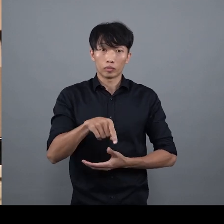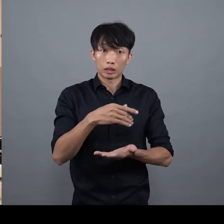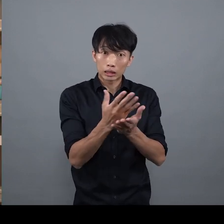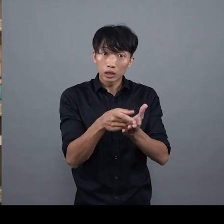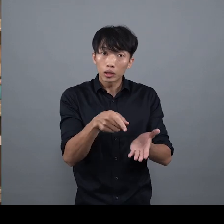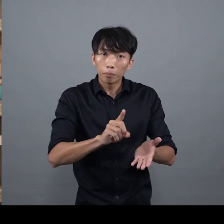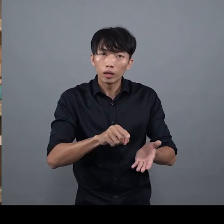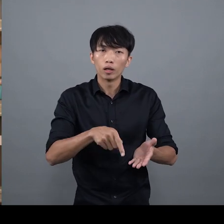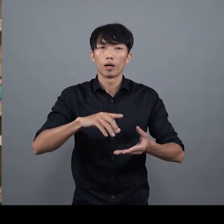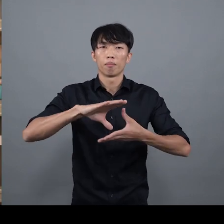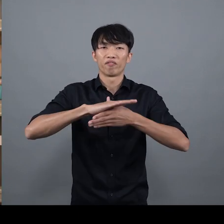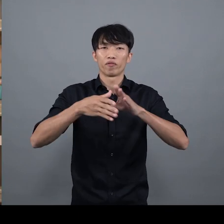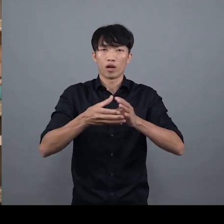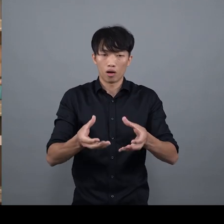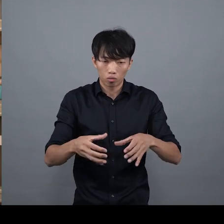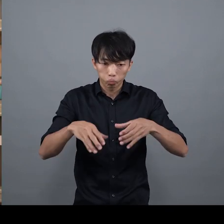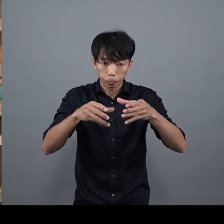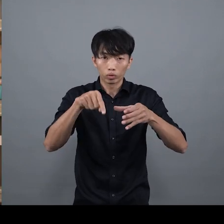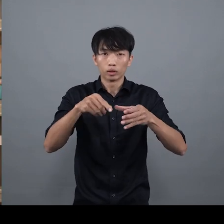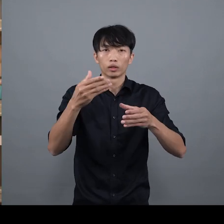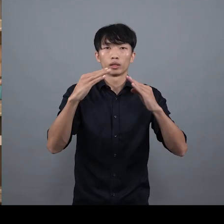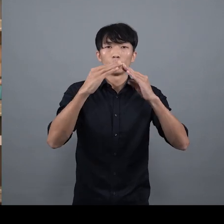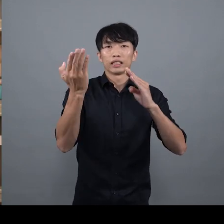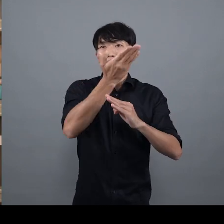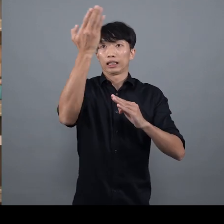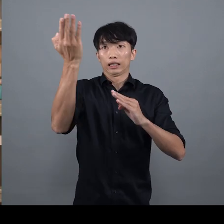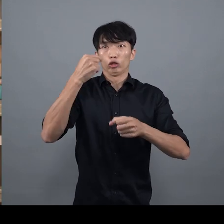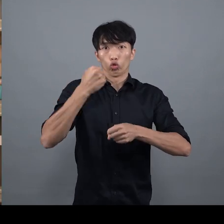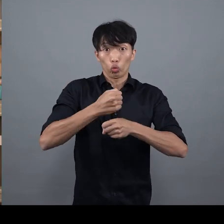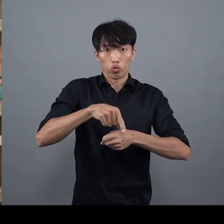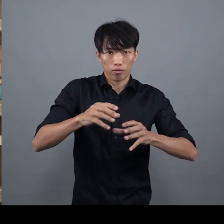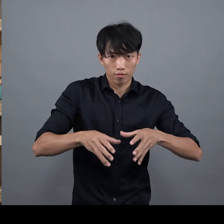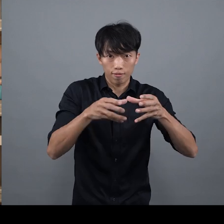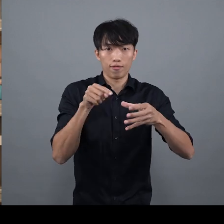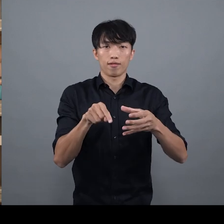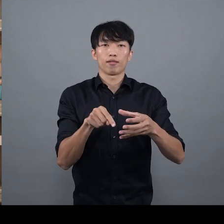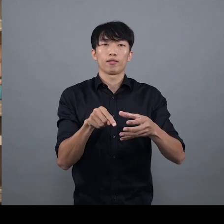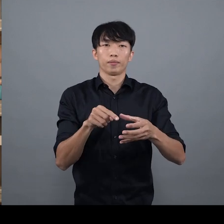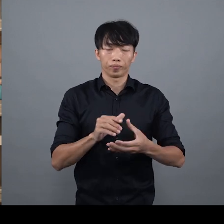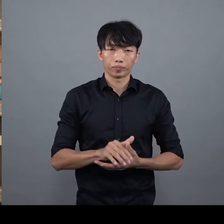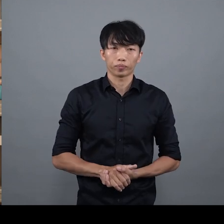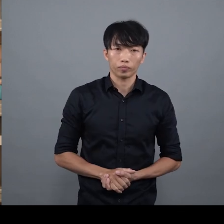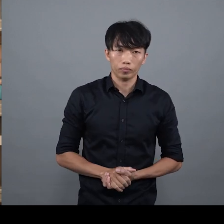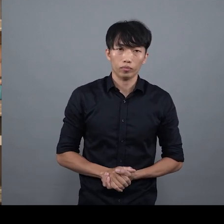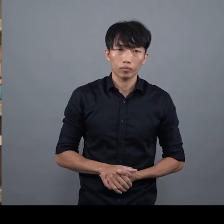This product was made for an exhibition by Hulu Culture